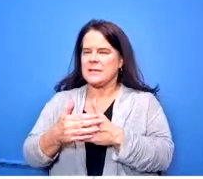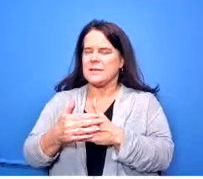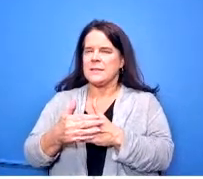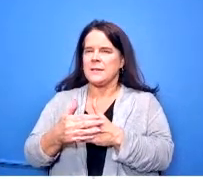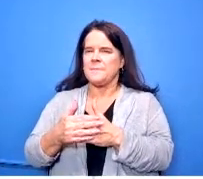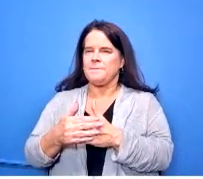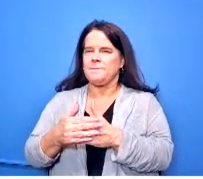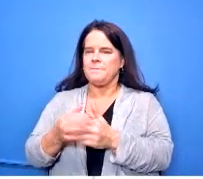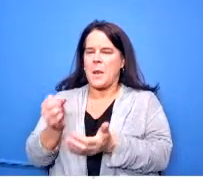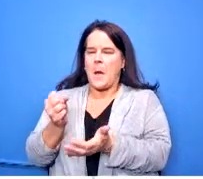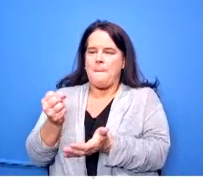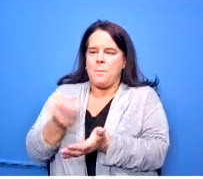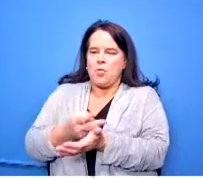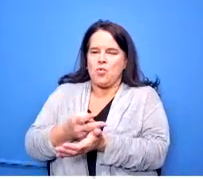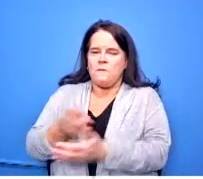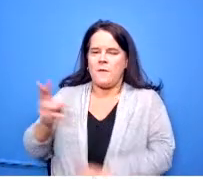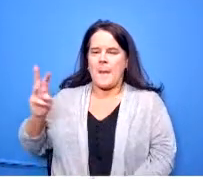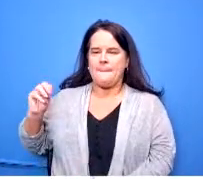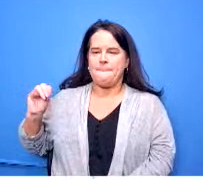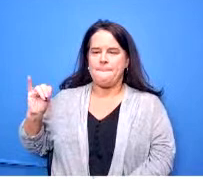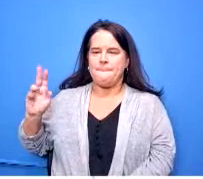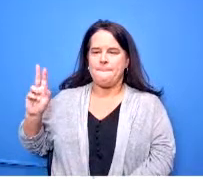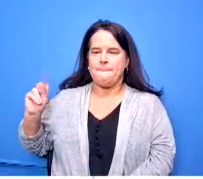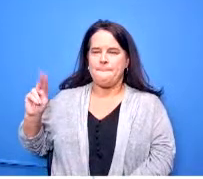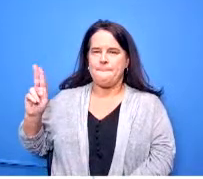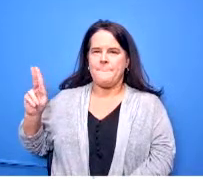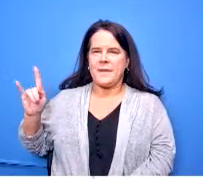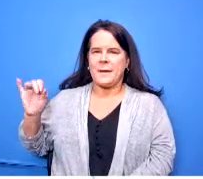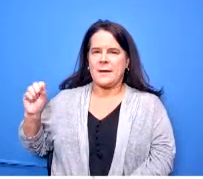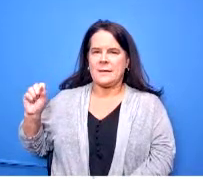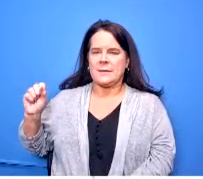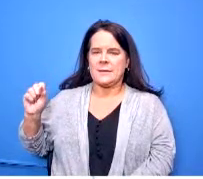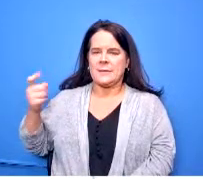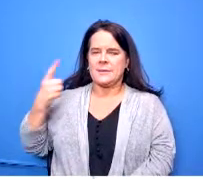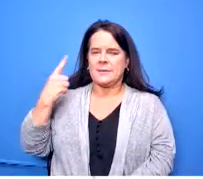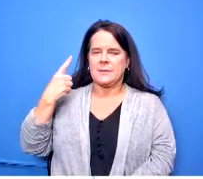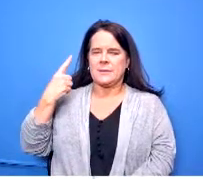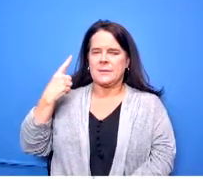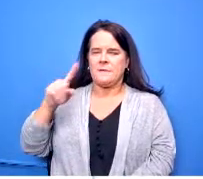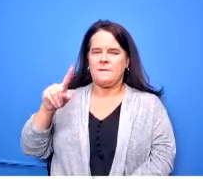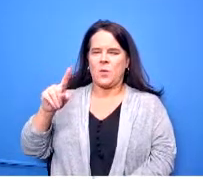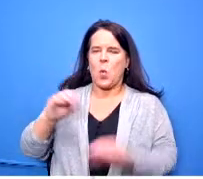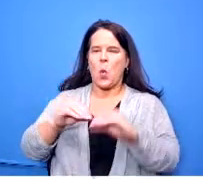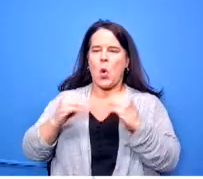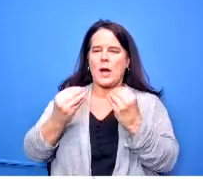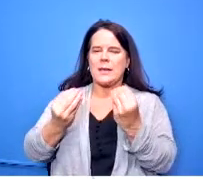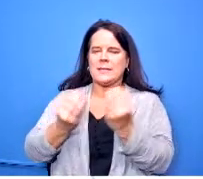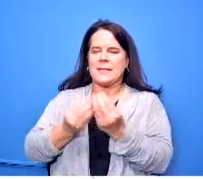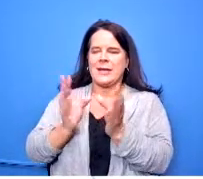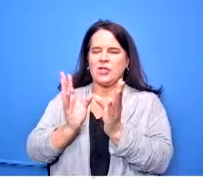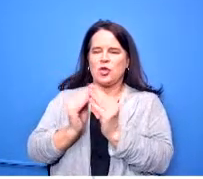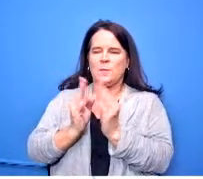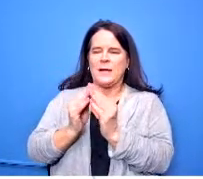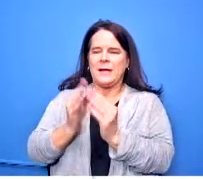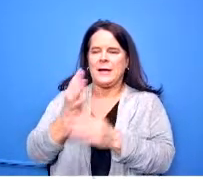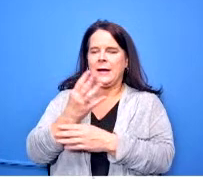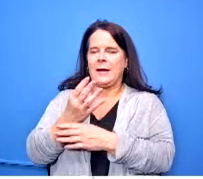minutes uh approval of seven minutes for a january organizational meeting and january 18